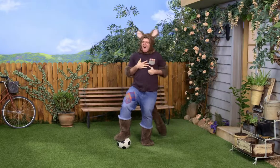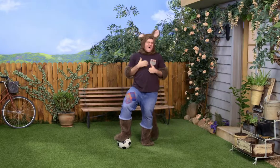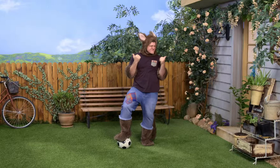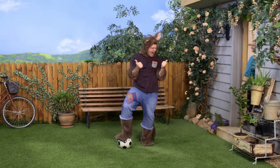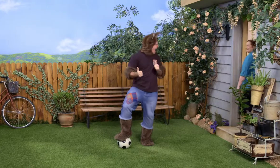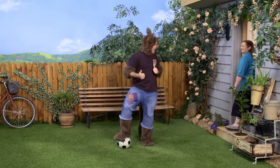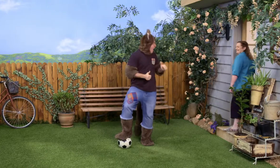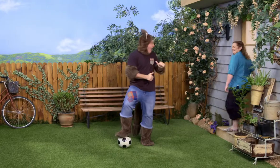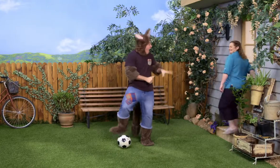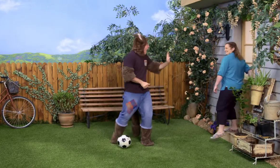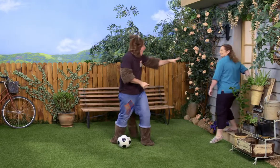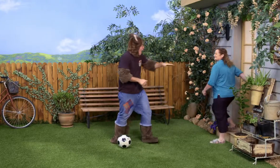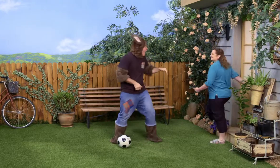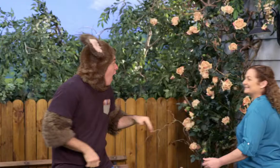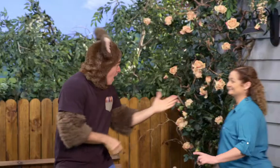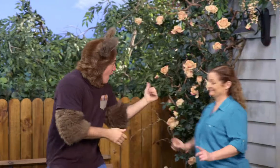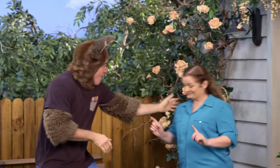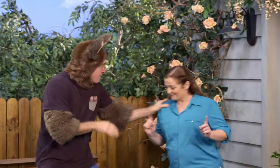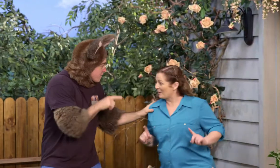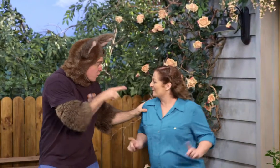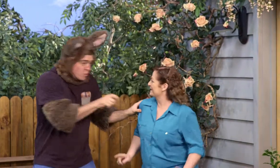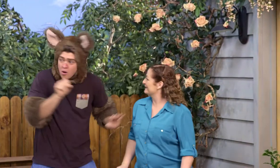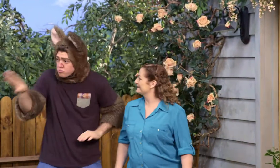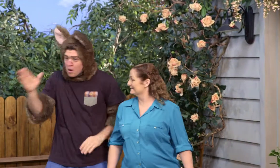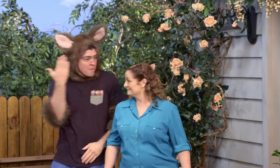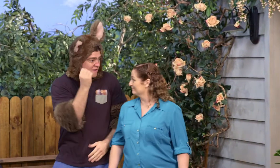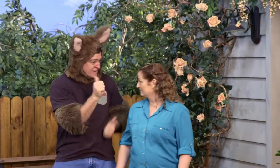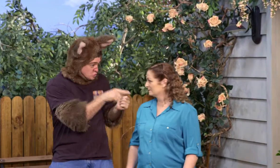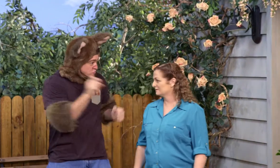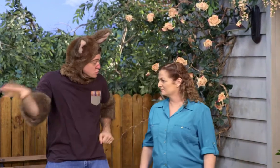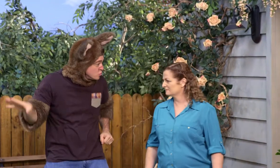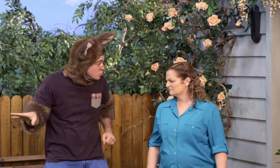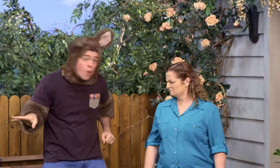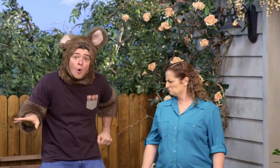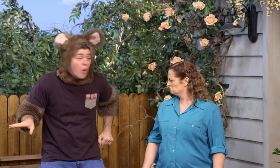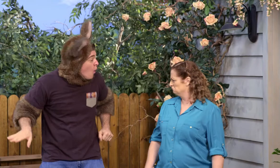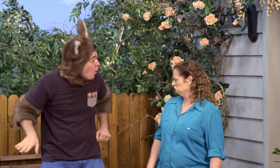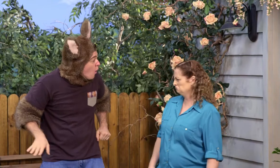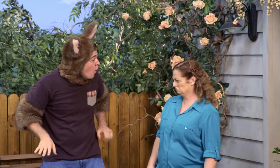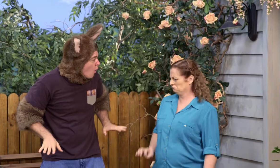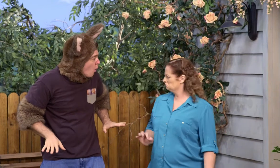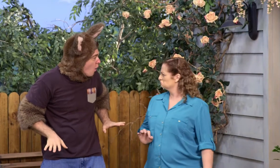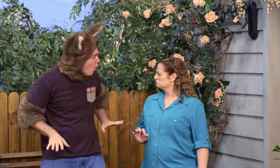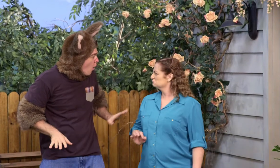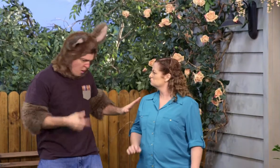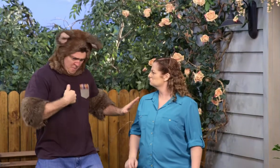Yeah! Oh, this is great. Sally, did you put that mirror here? No. Hmm.